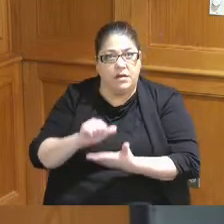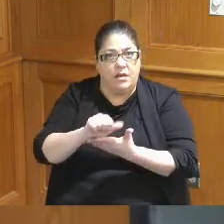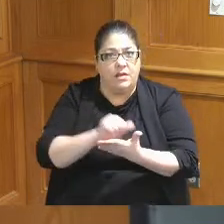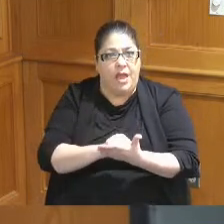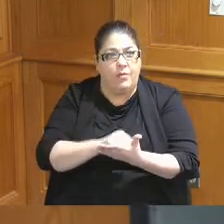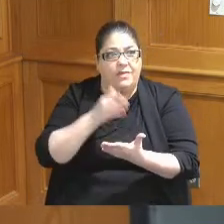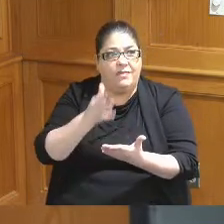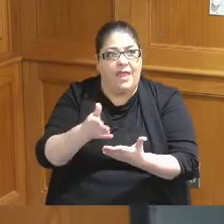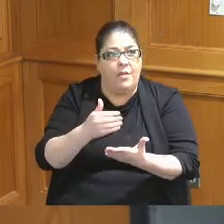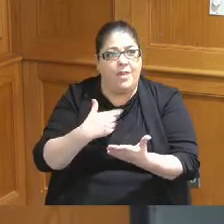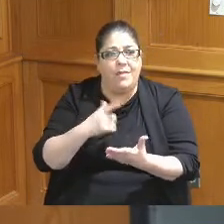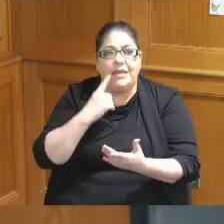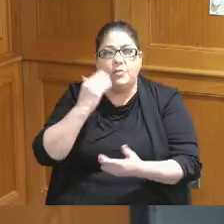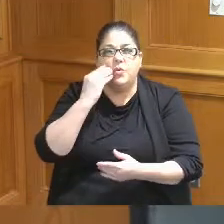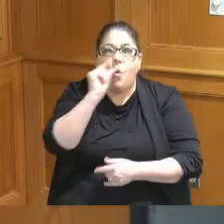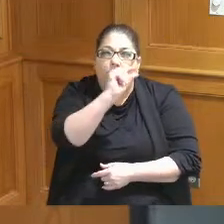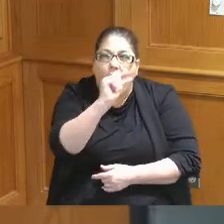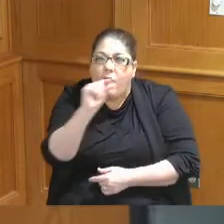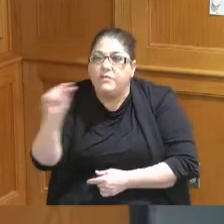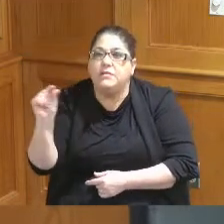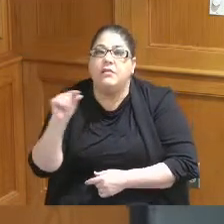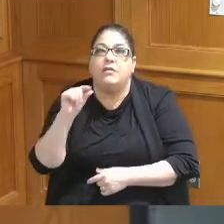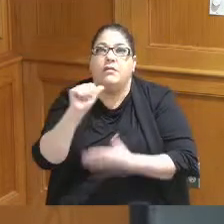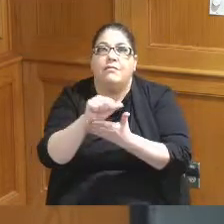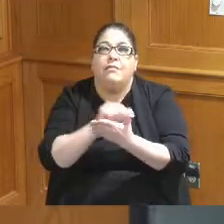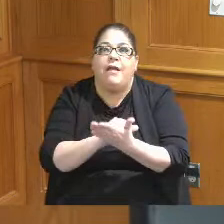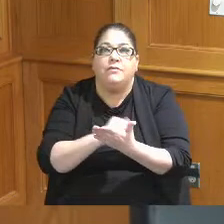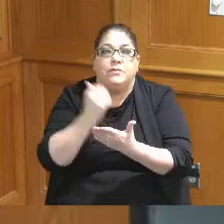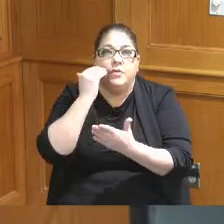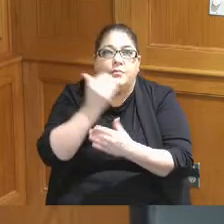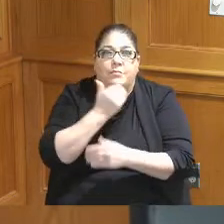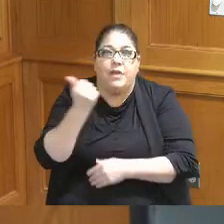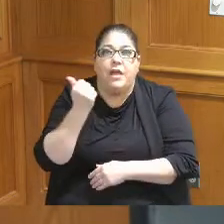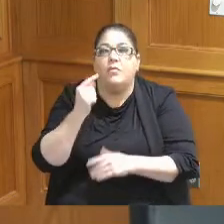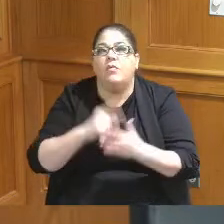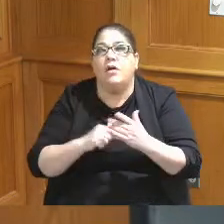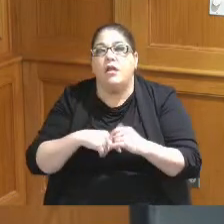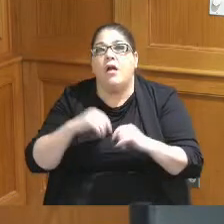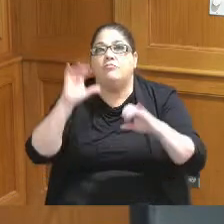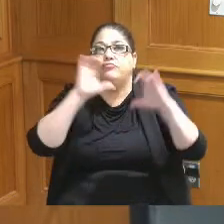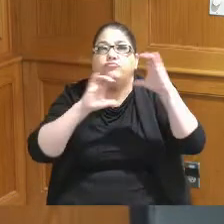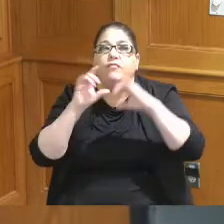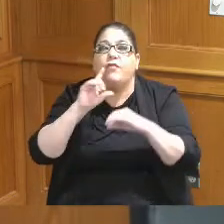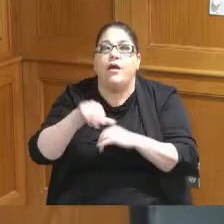know all these little accounts so that we know when we're looking creatively for other projects